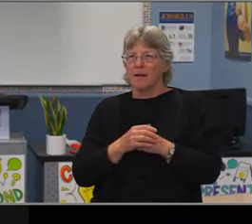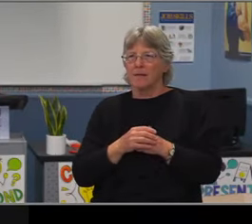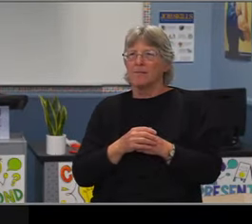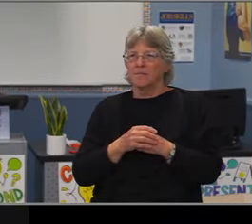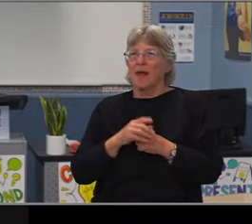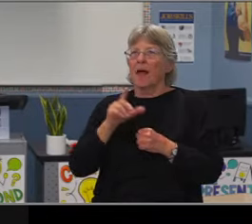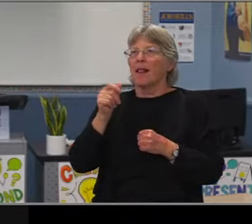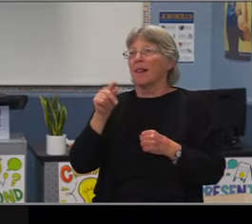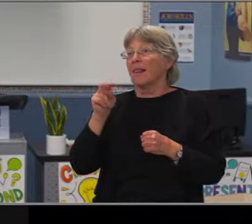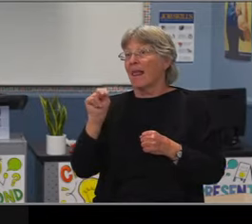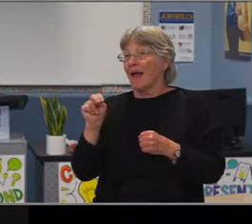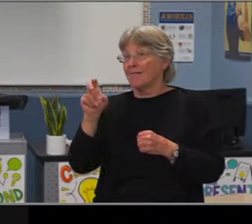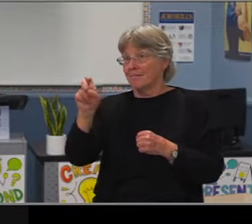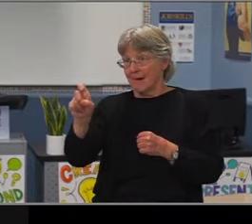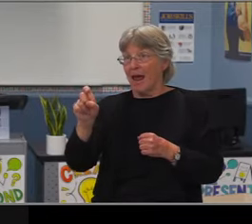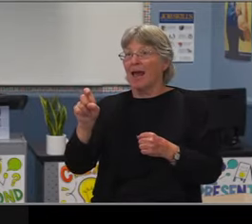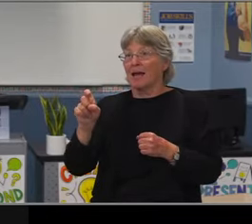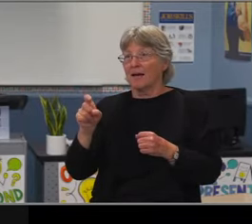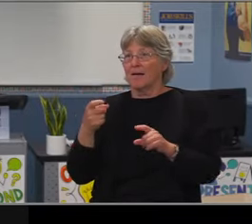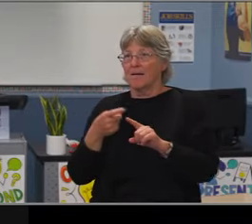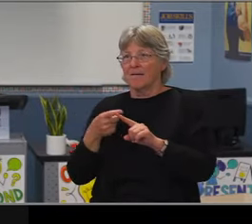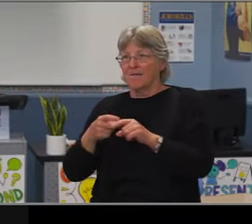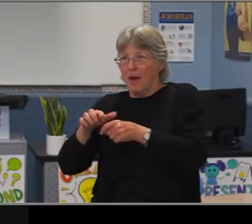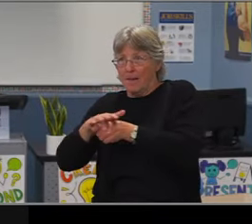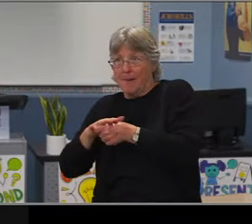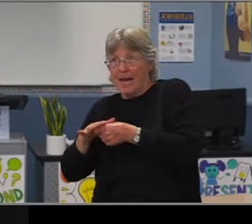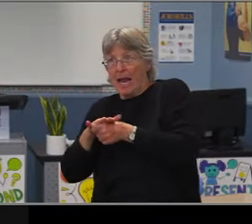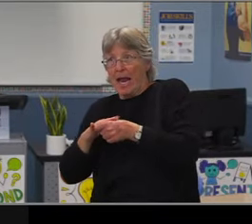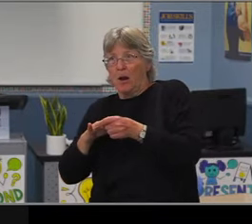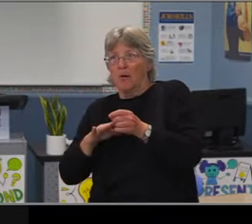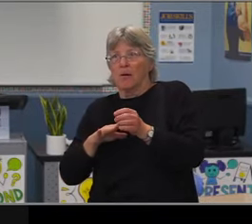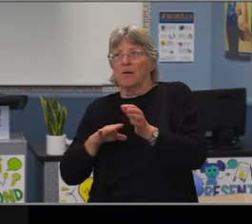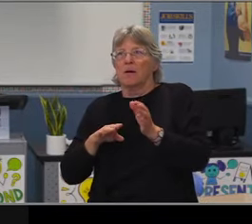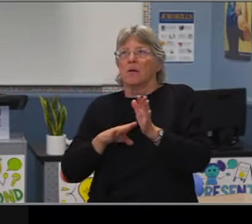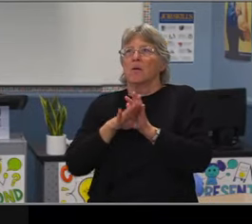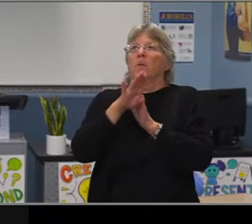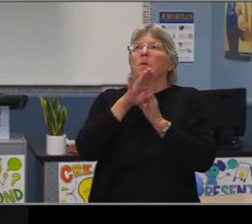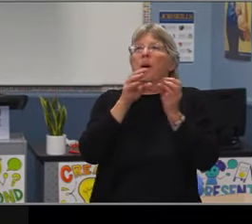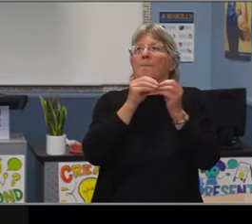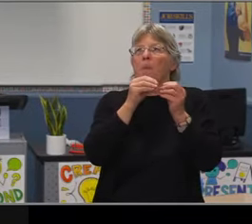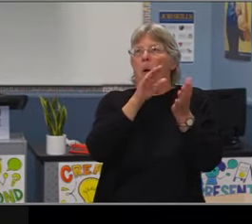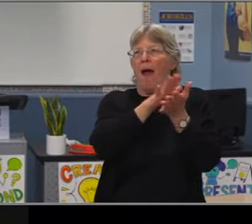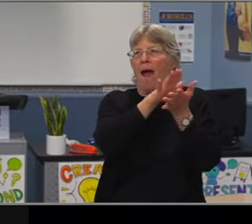sometimes attendance watch can have an impact on things if certain groups are not attending as much,